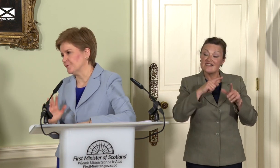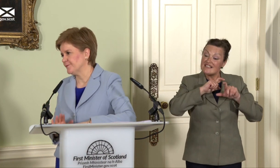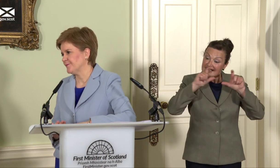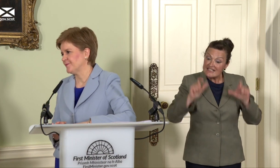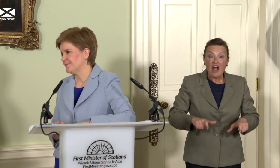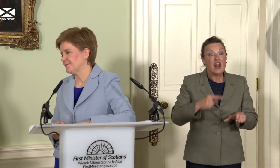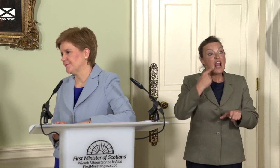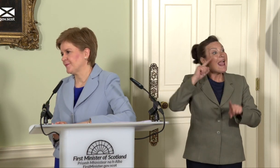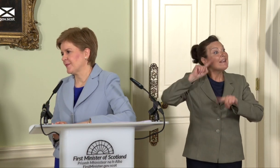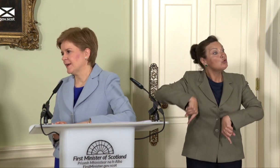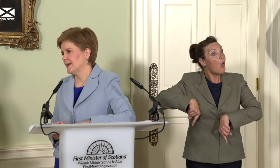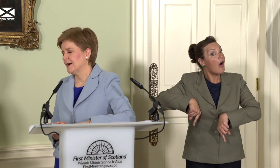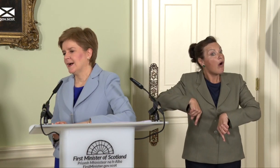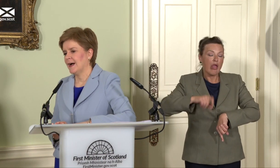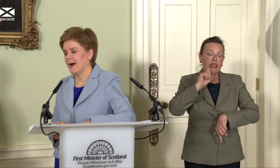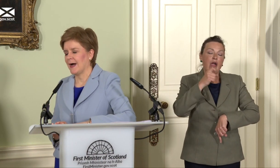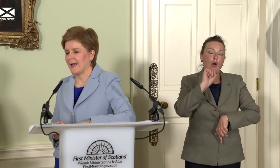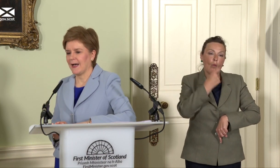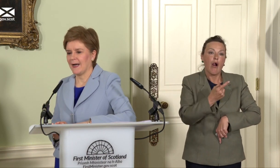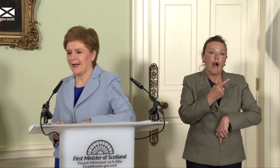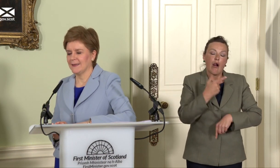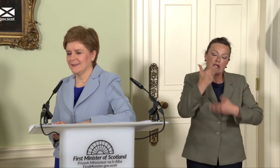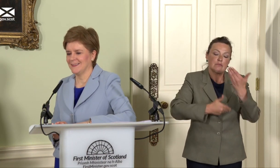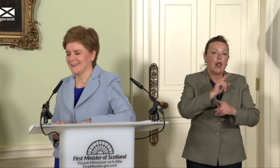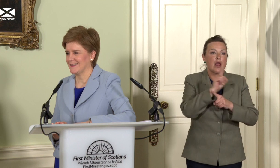So you haven’t asked for the Section 30 order officially. But two prime ministers now,